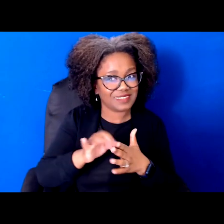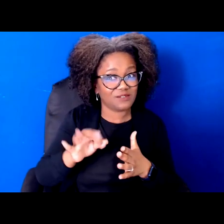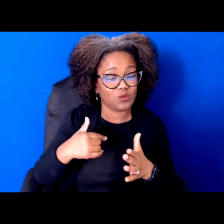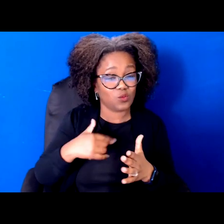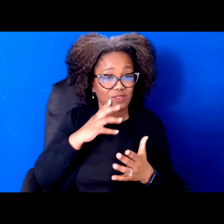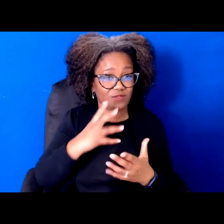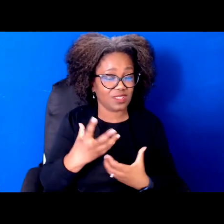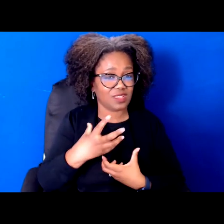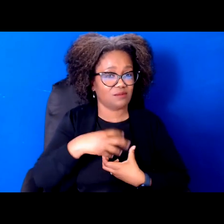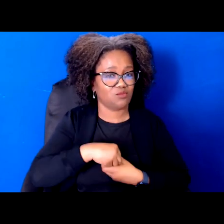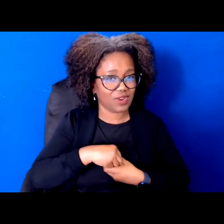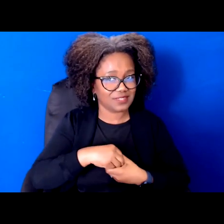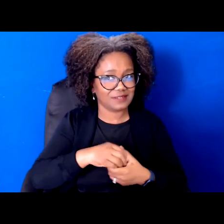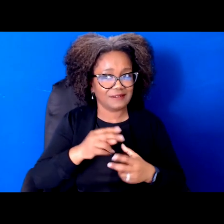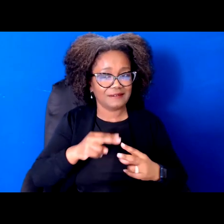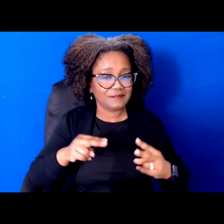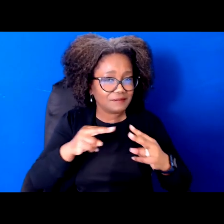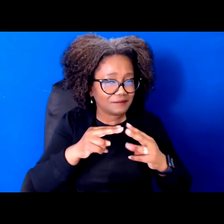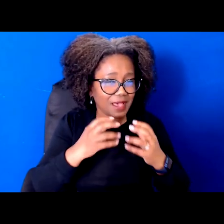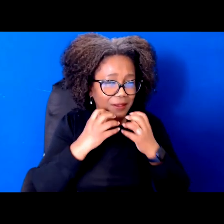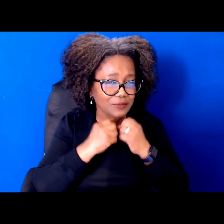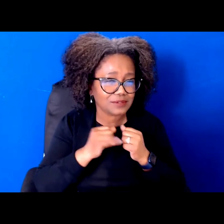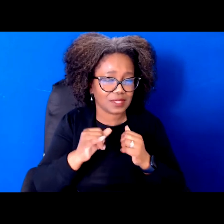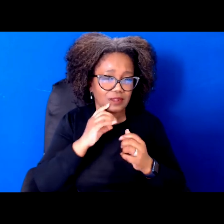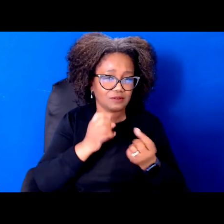supporting policies or the way resources are distributed.